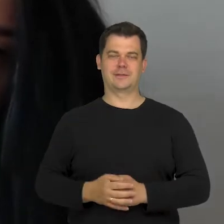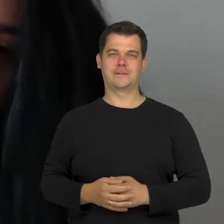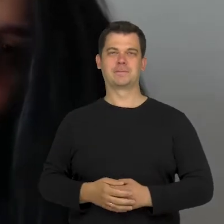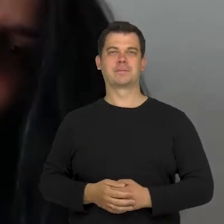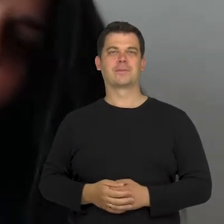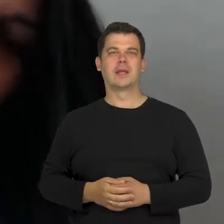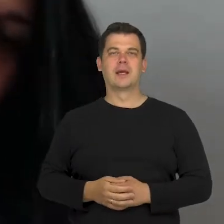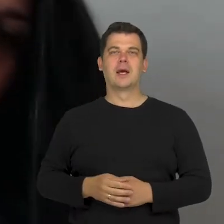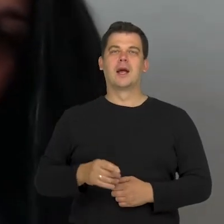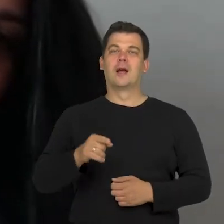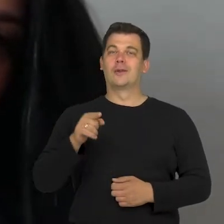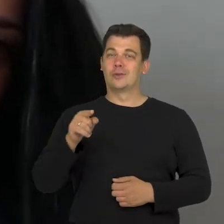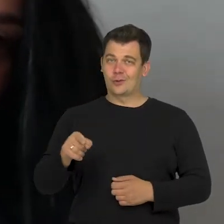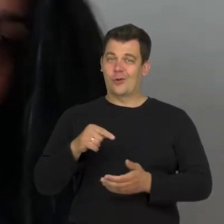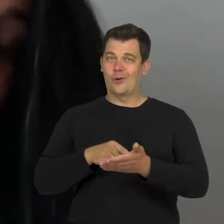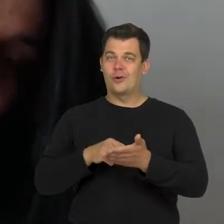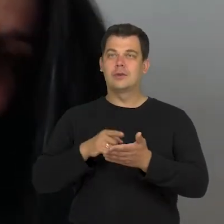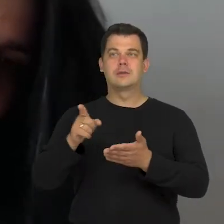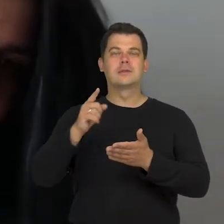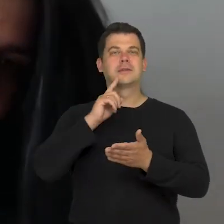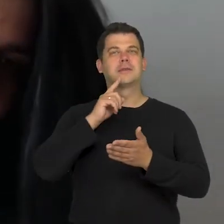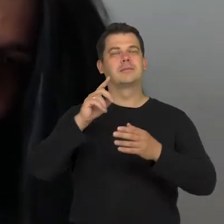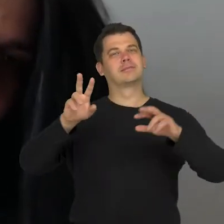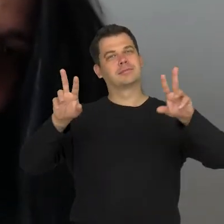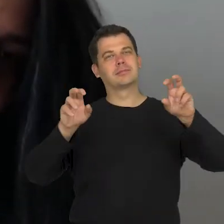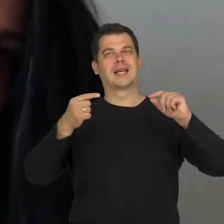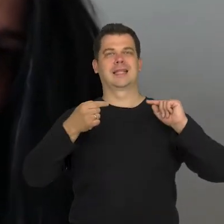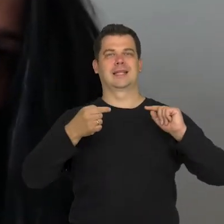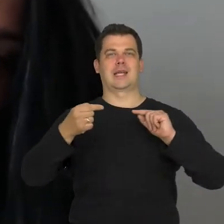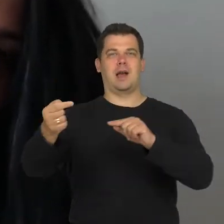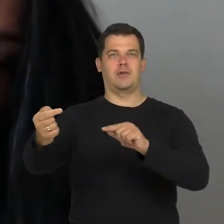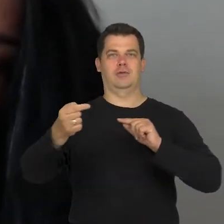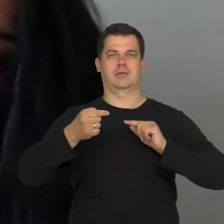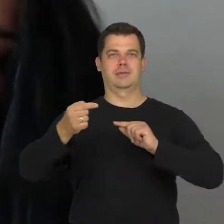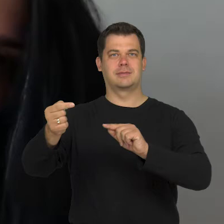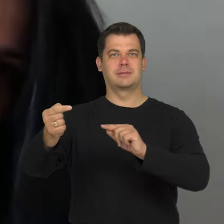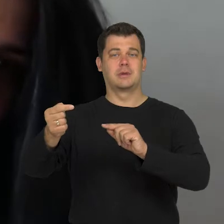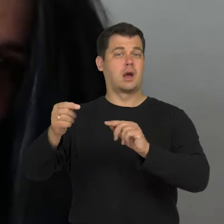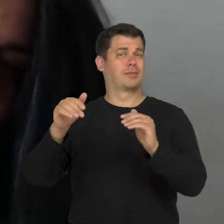Because this is where ,to me, that dialogue can be found but, of course, these reactions may vary